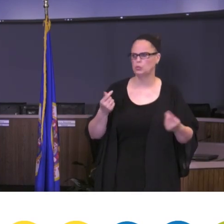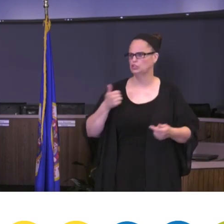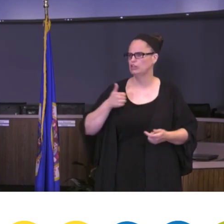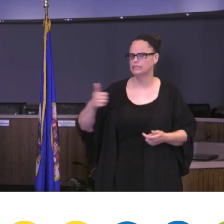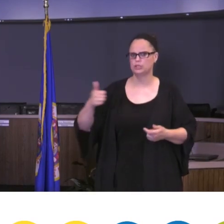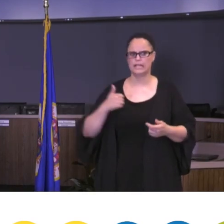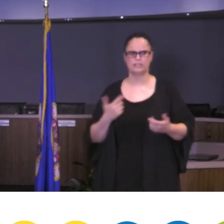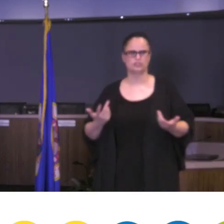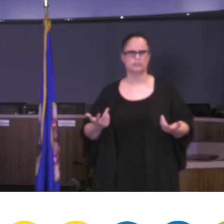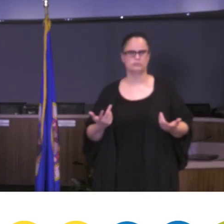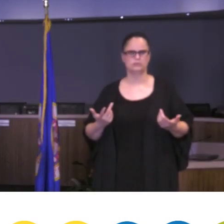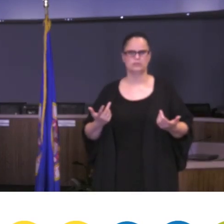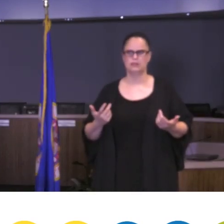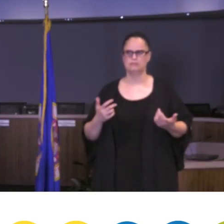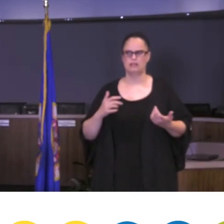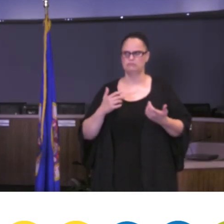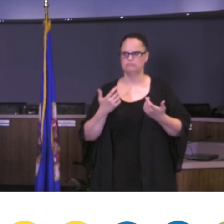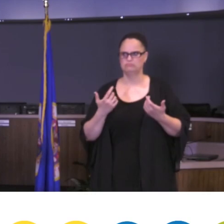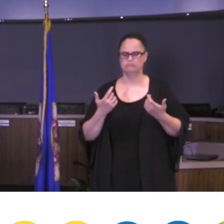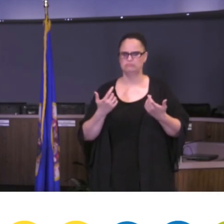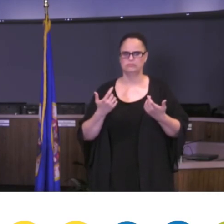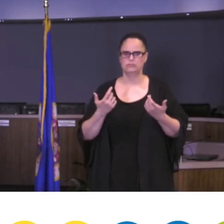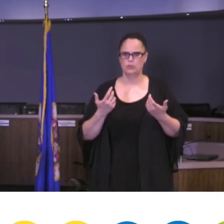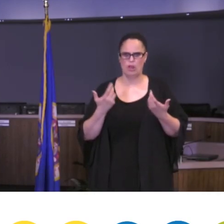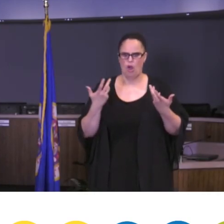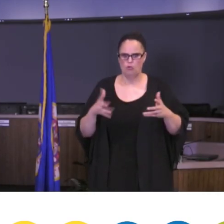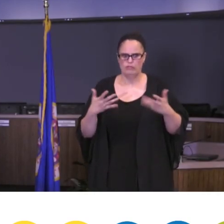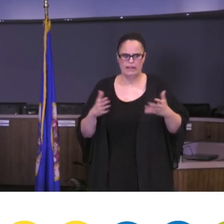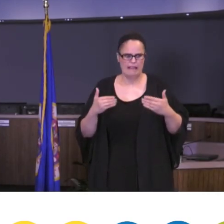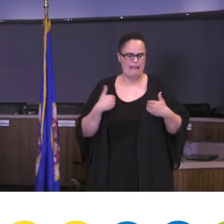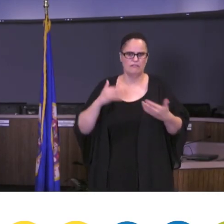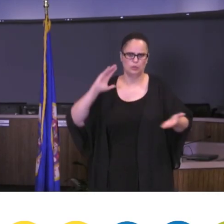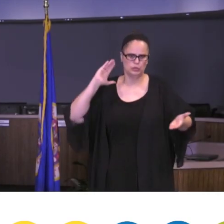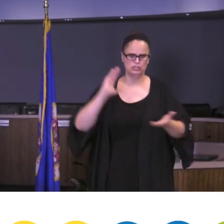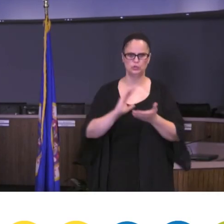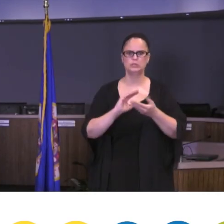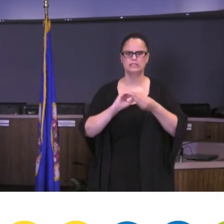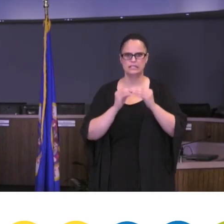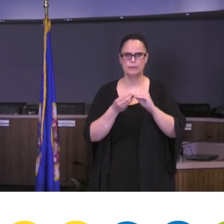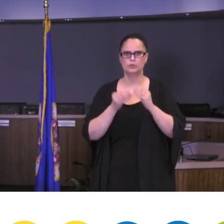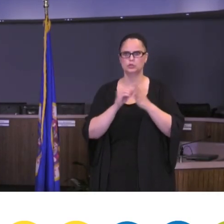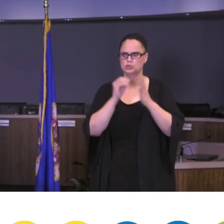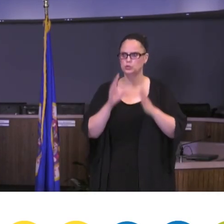going to get students to and from when are already having to reduce the amount of students that we have in our buses, so